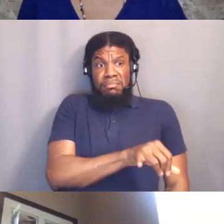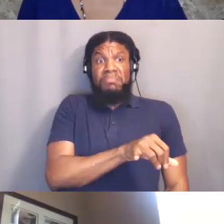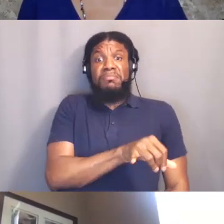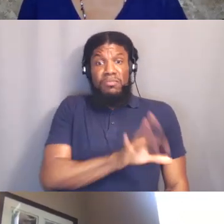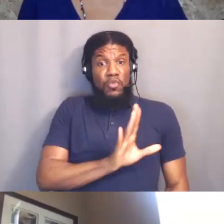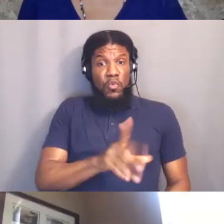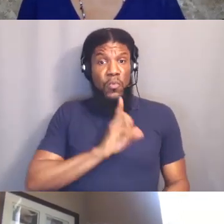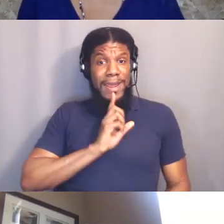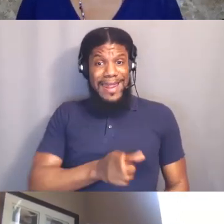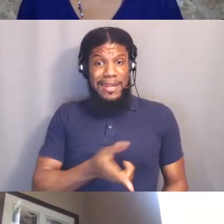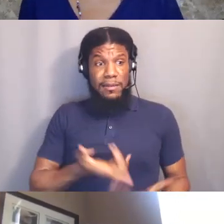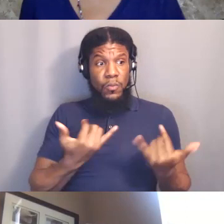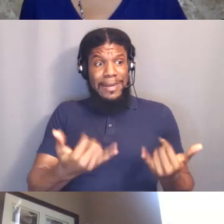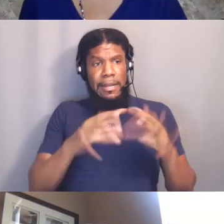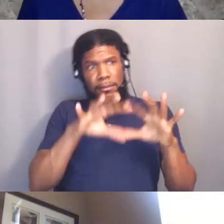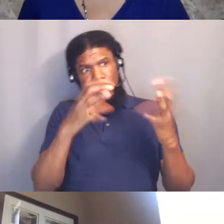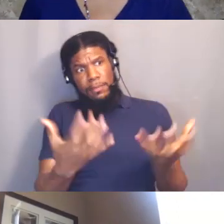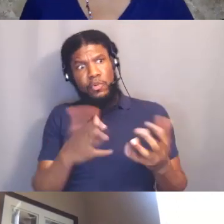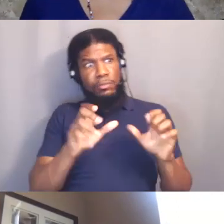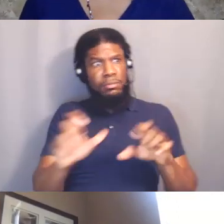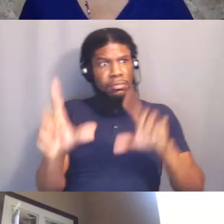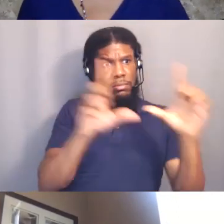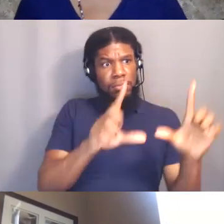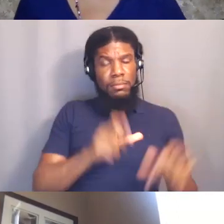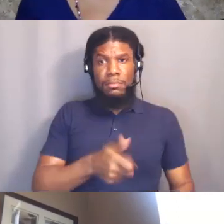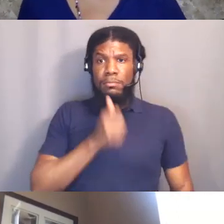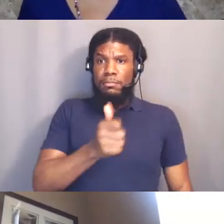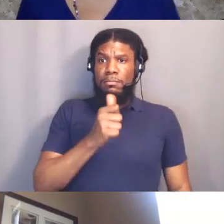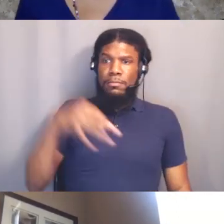How do you use your standing as a White Christian